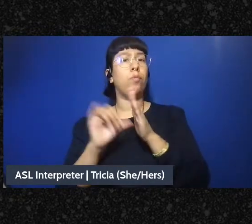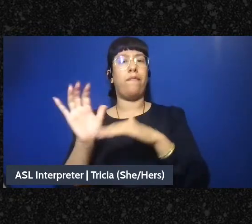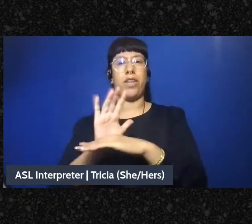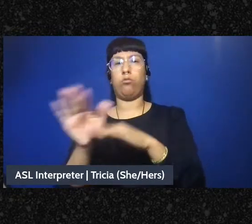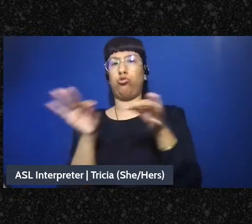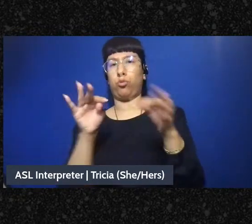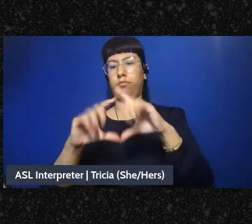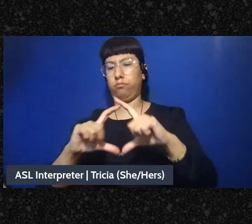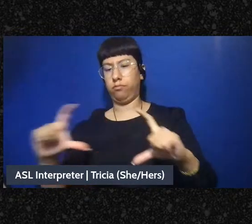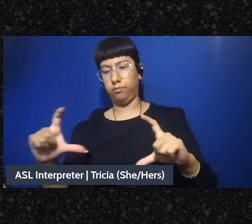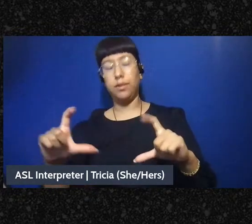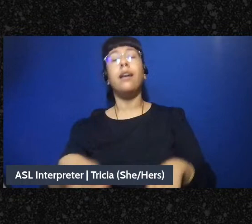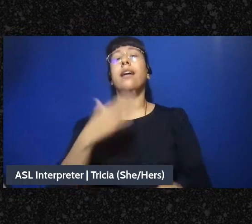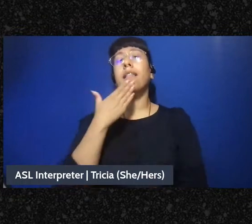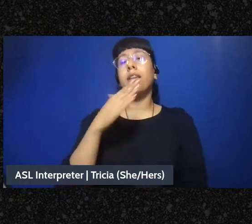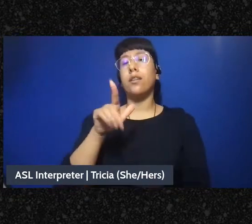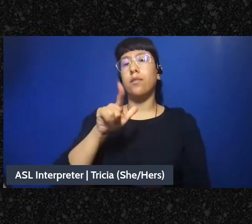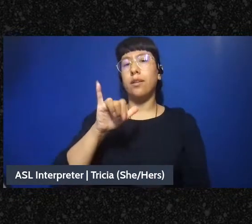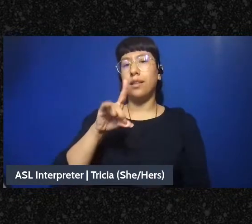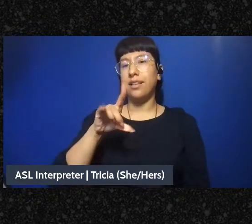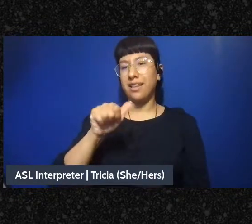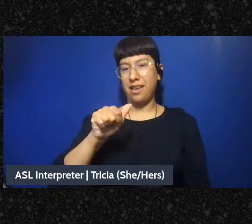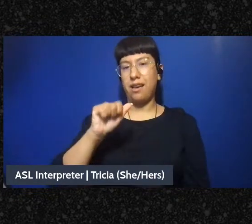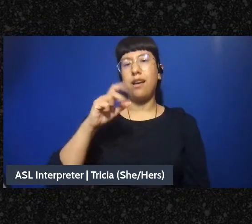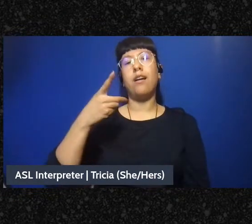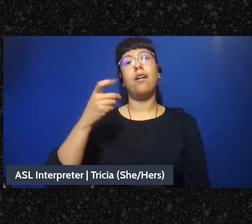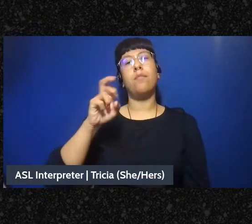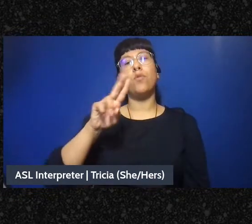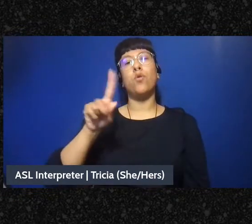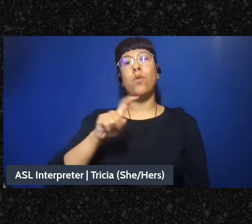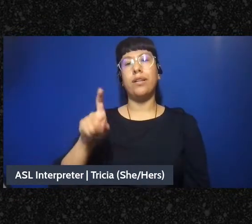Thank you to Lydia Perez from Total Caption for providing the live transcription